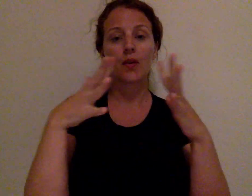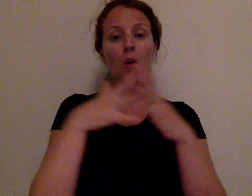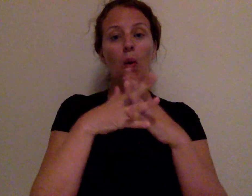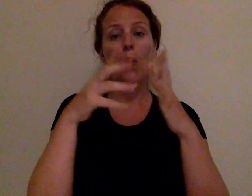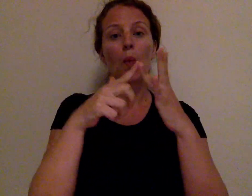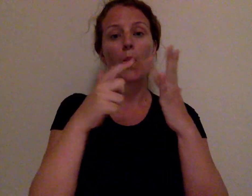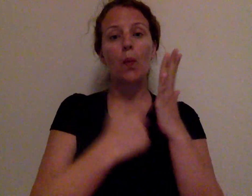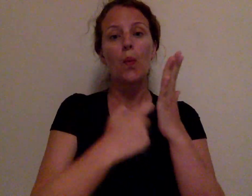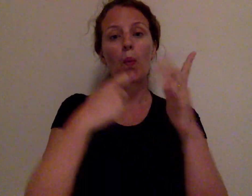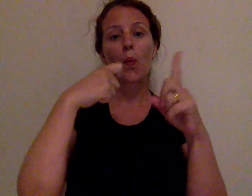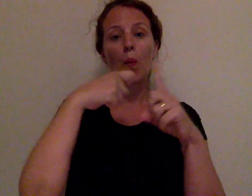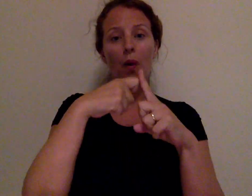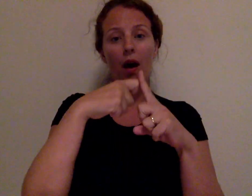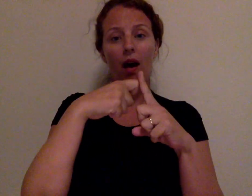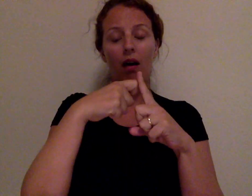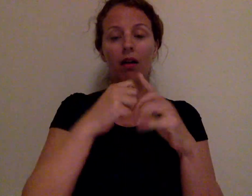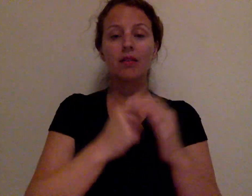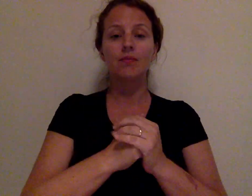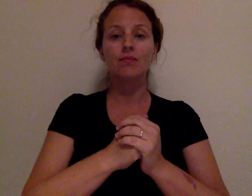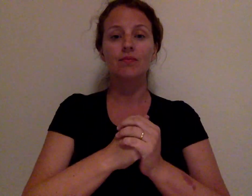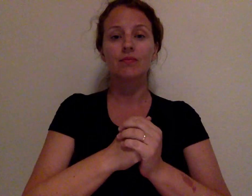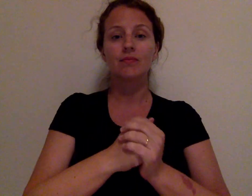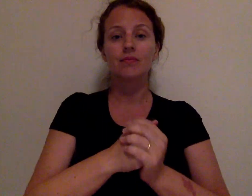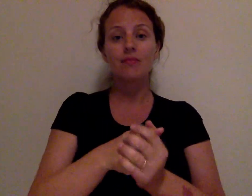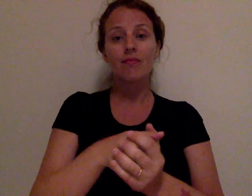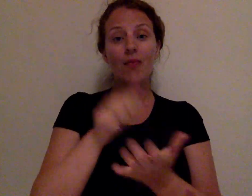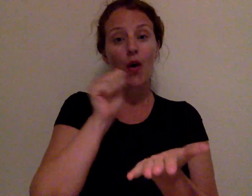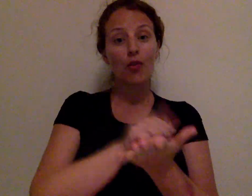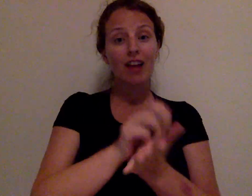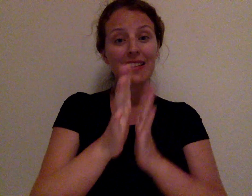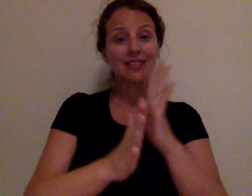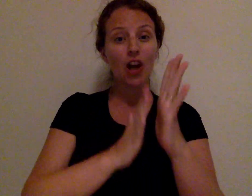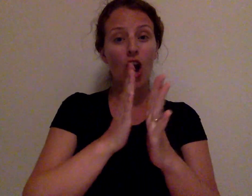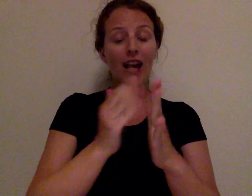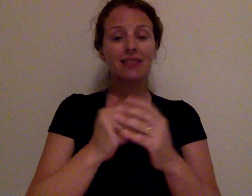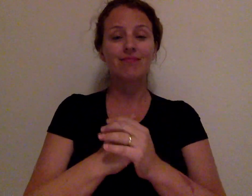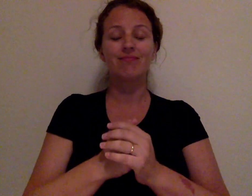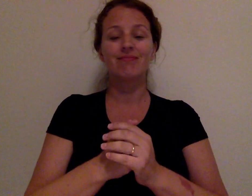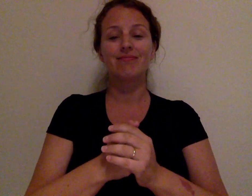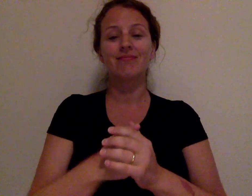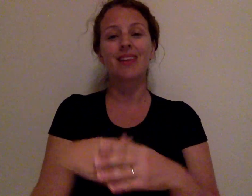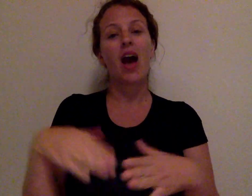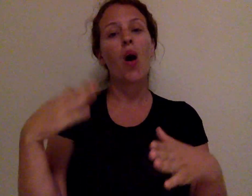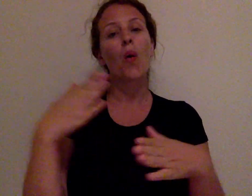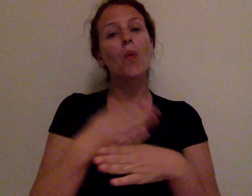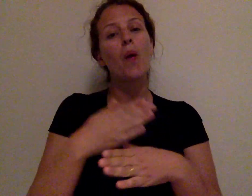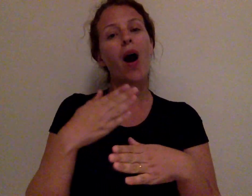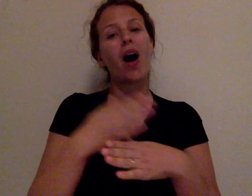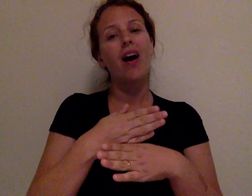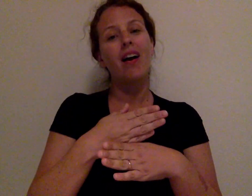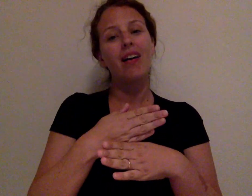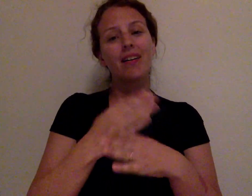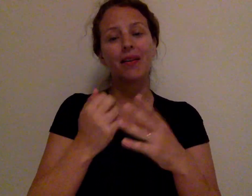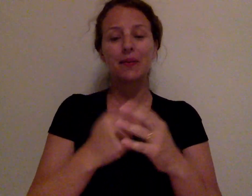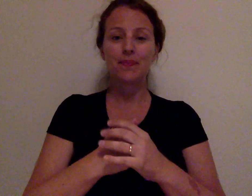WORK Correct sign,"work'